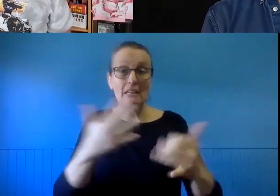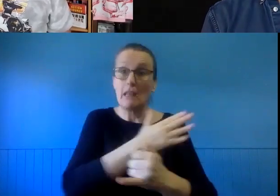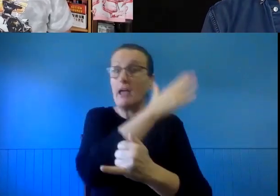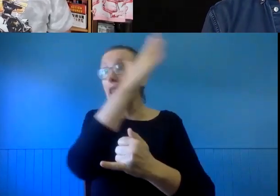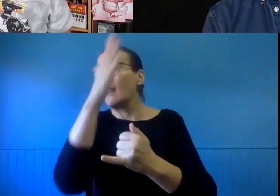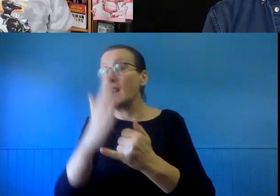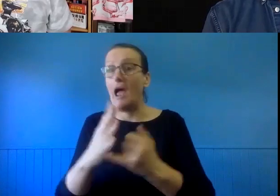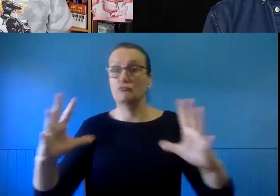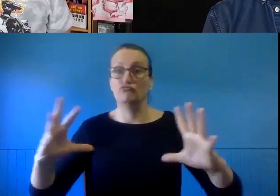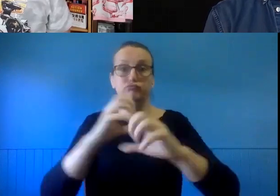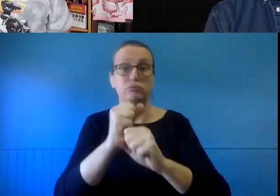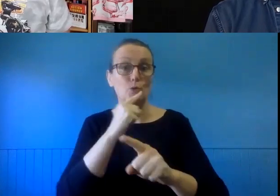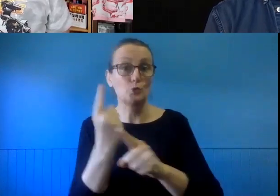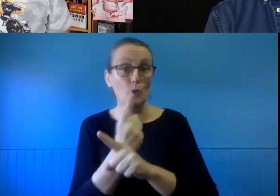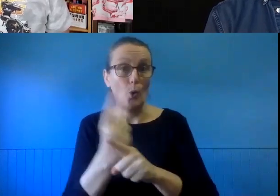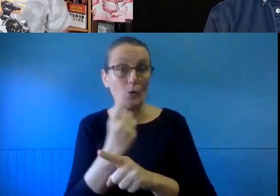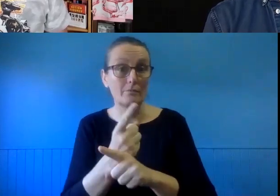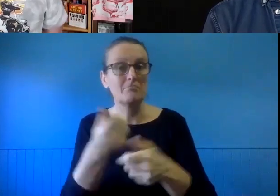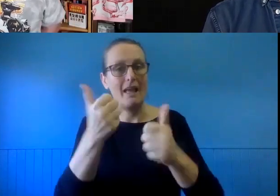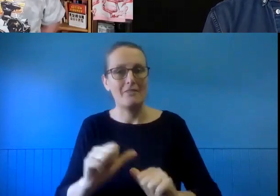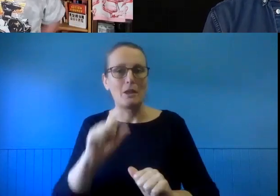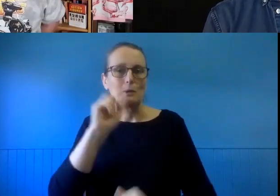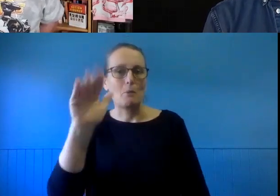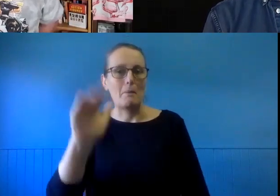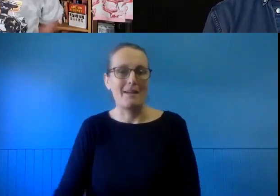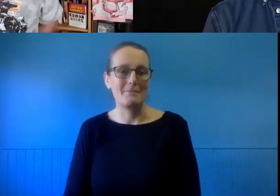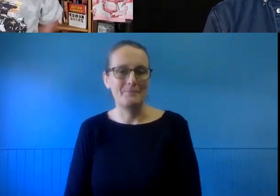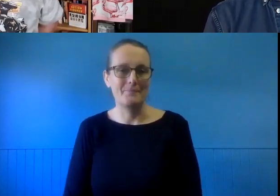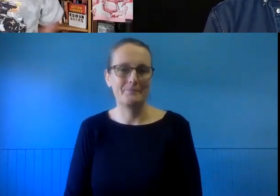with before we say good bye? Look, I guess as a